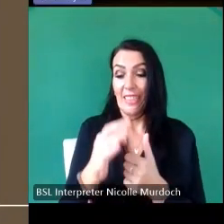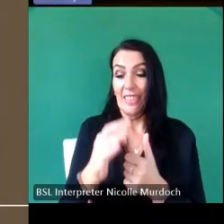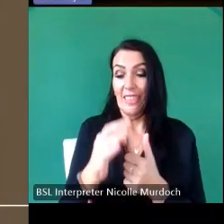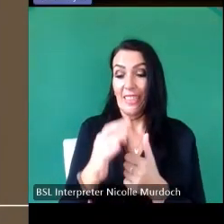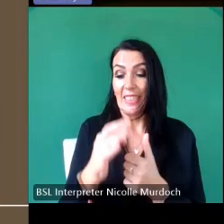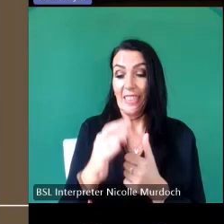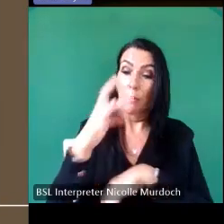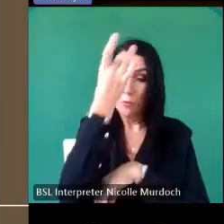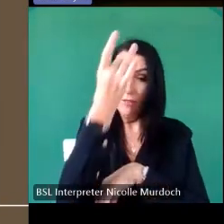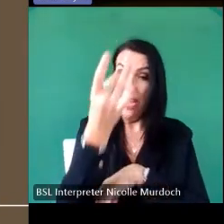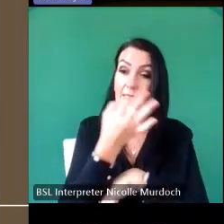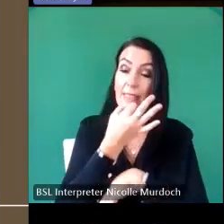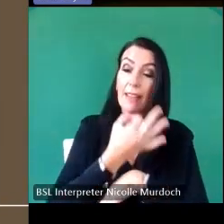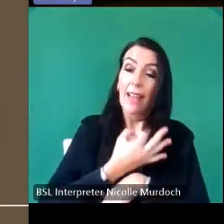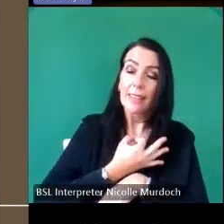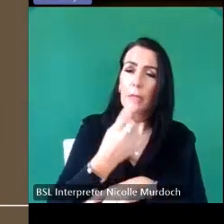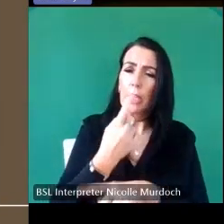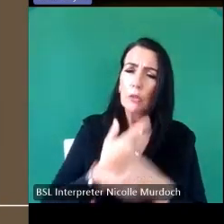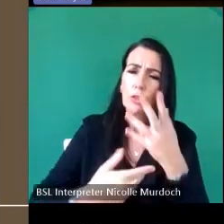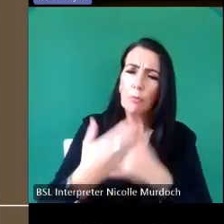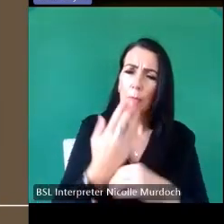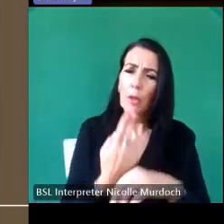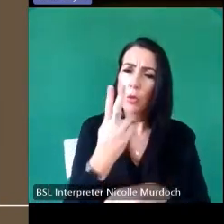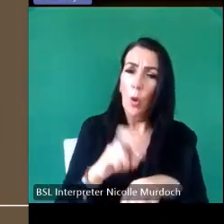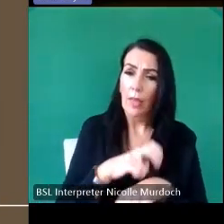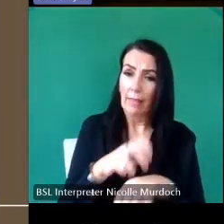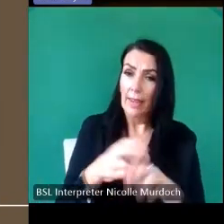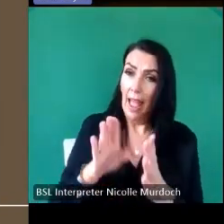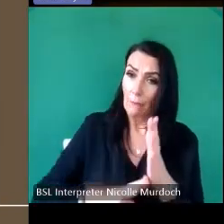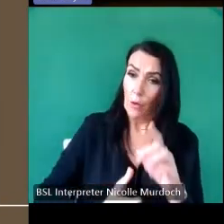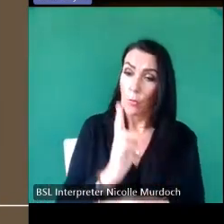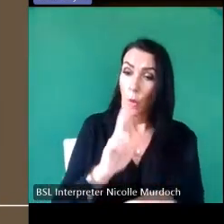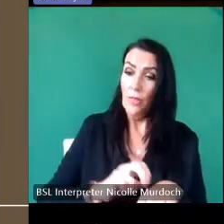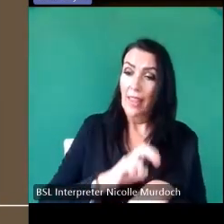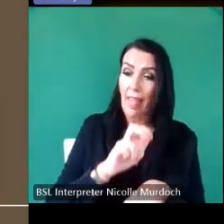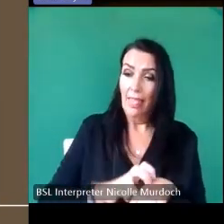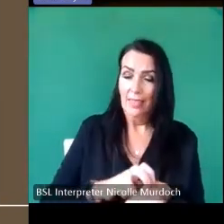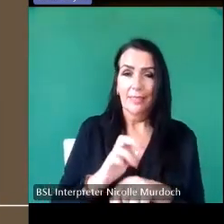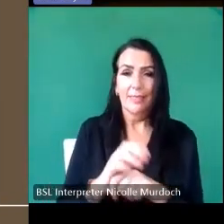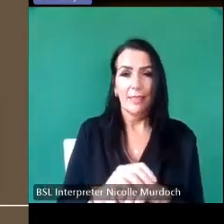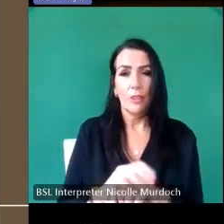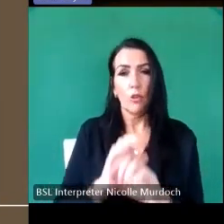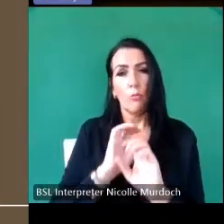him about Northern Ireland which is where I'm from so I wax lyrical I told him all about the